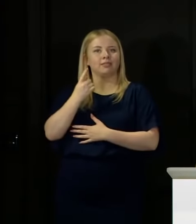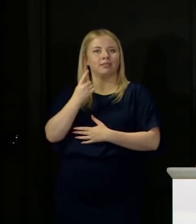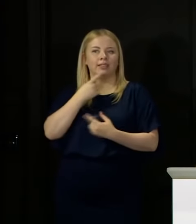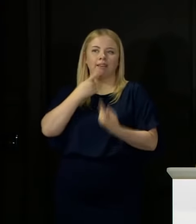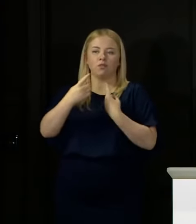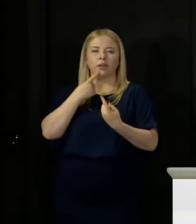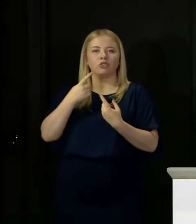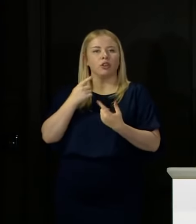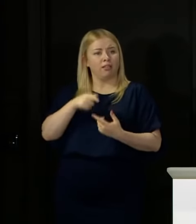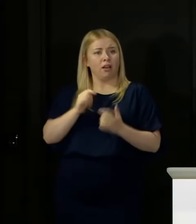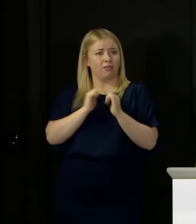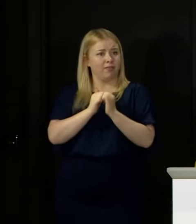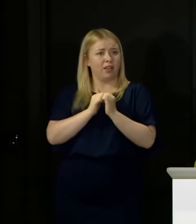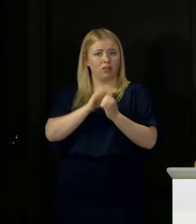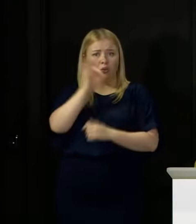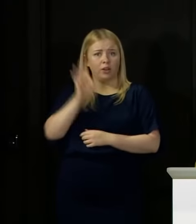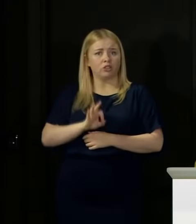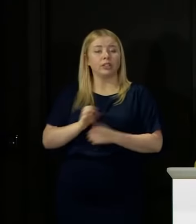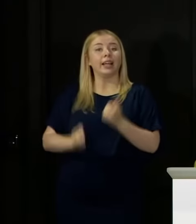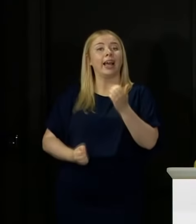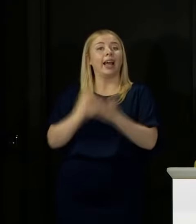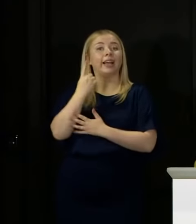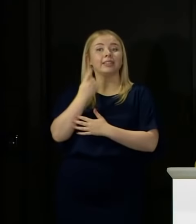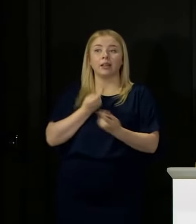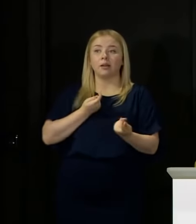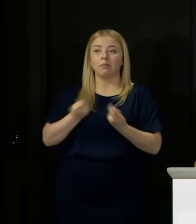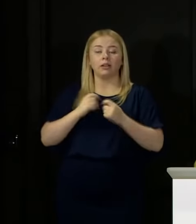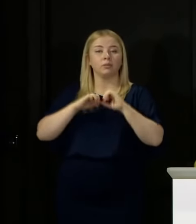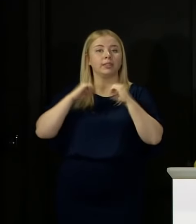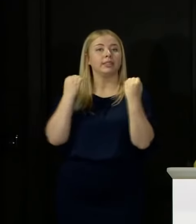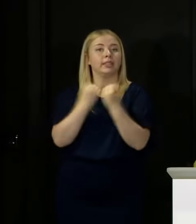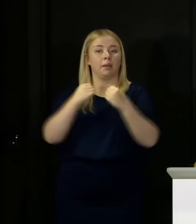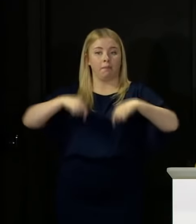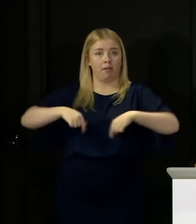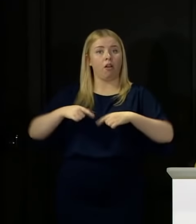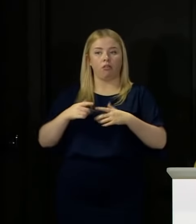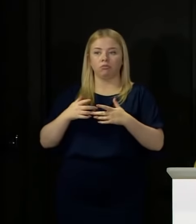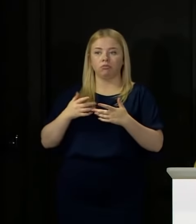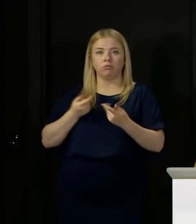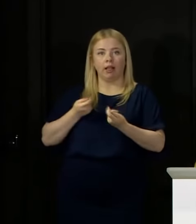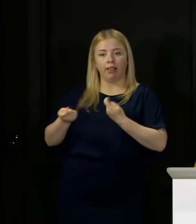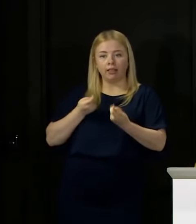The incident management team here is leading both the investigation and the response and